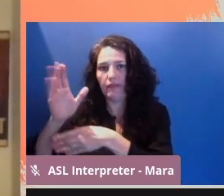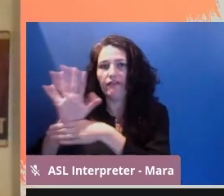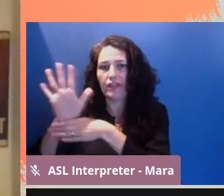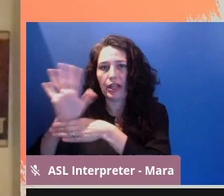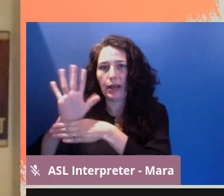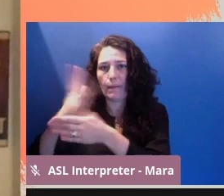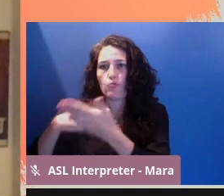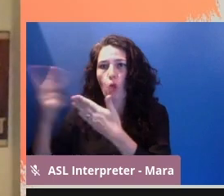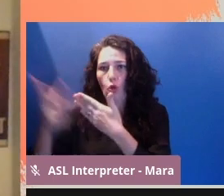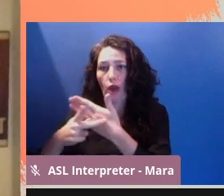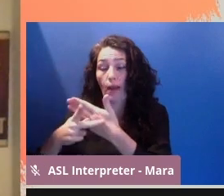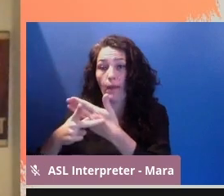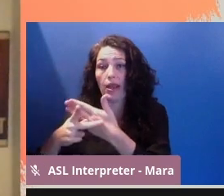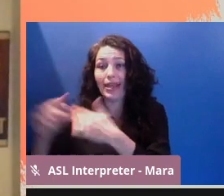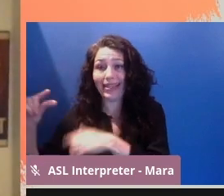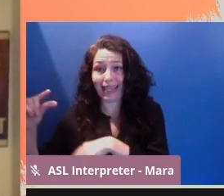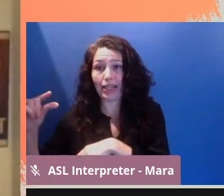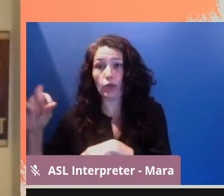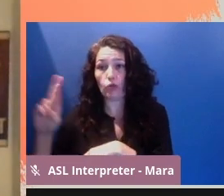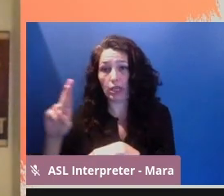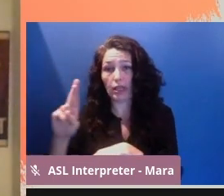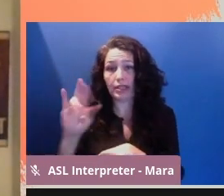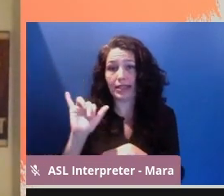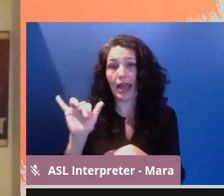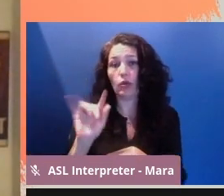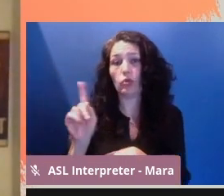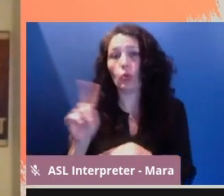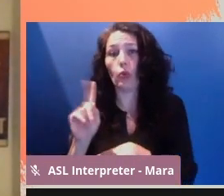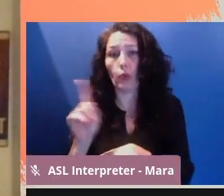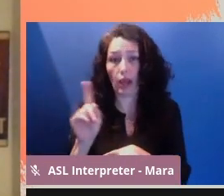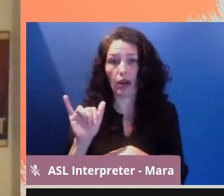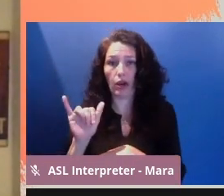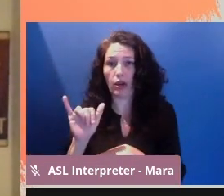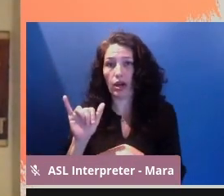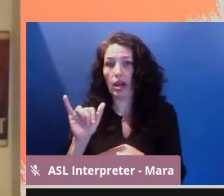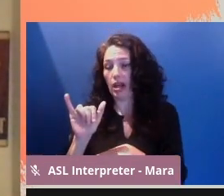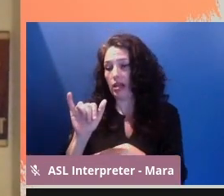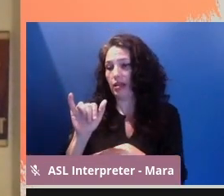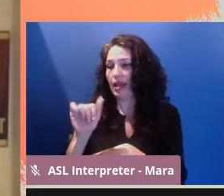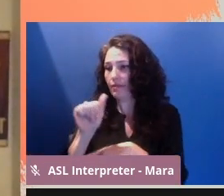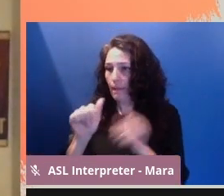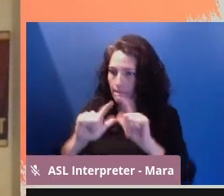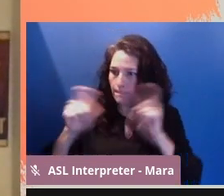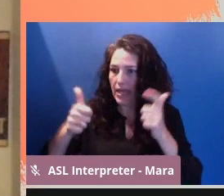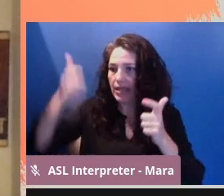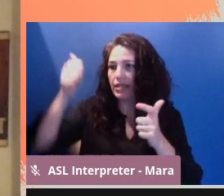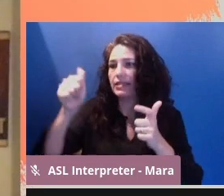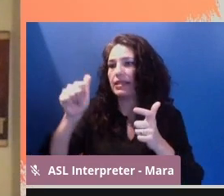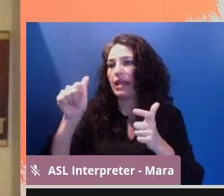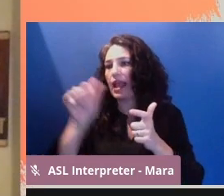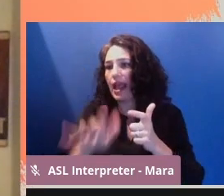Getting Real is also where A-Doc convened-- the largest group of Asian-American filmmakers since the founding of CAAM